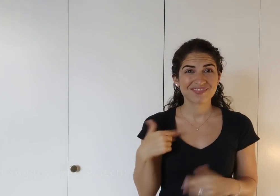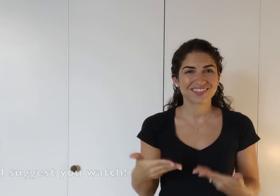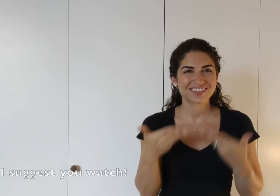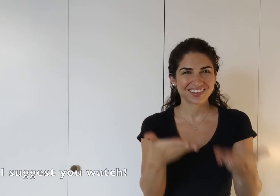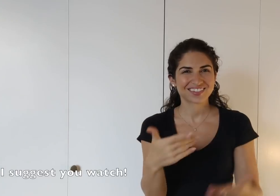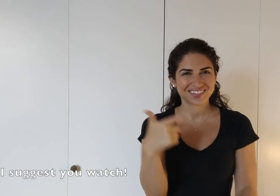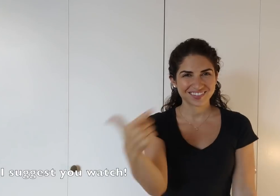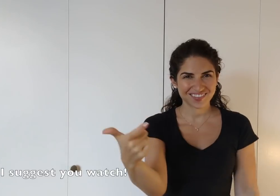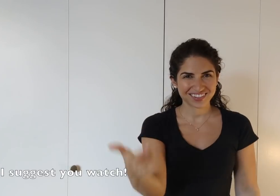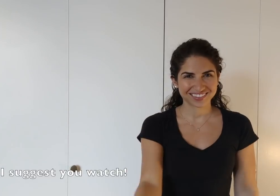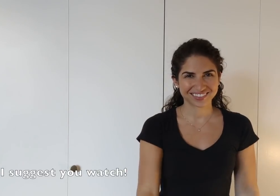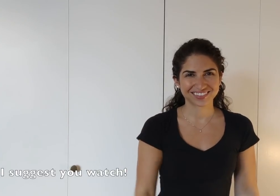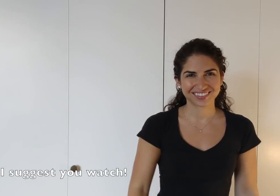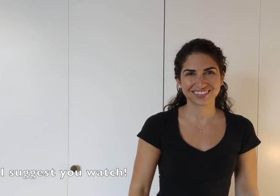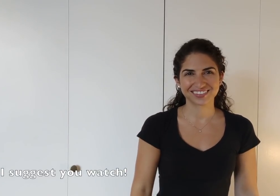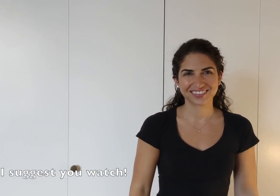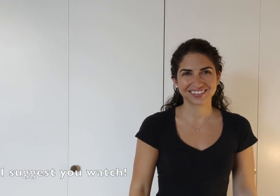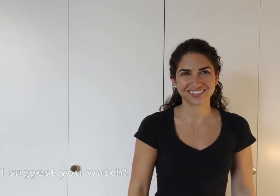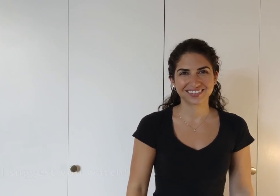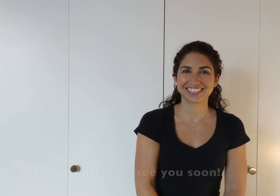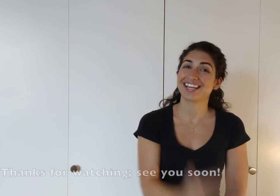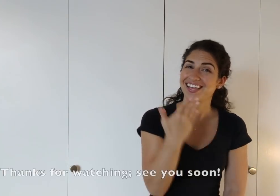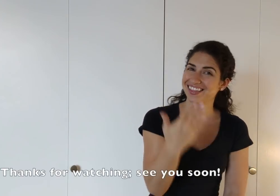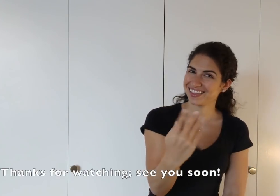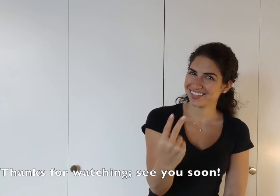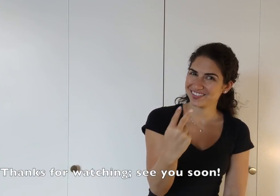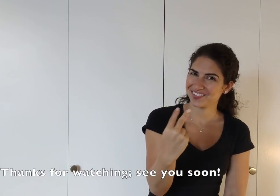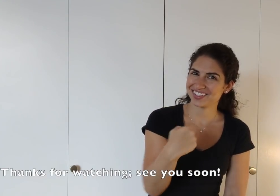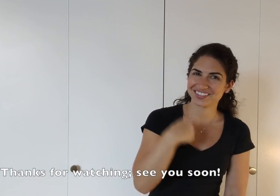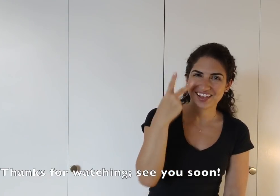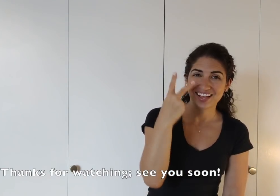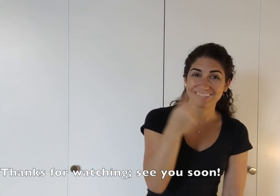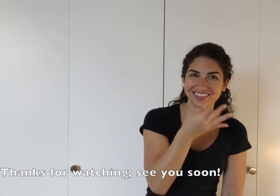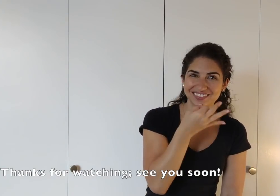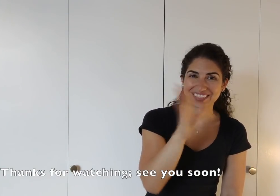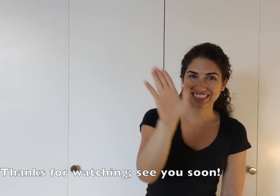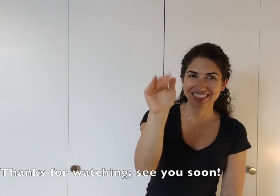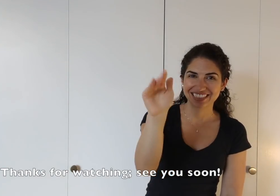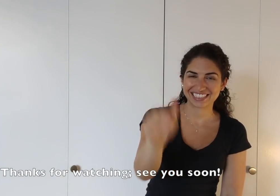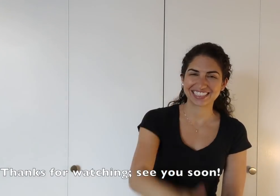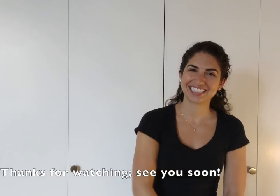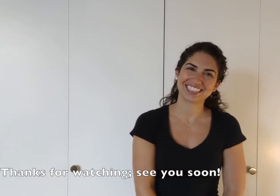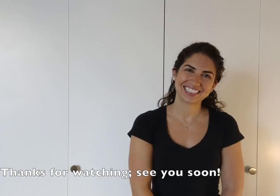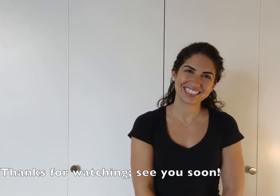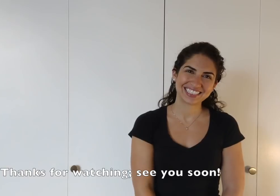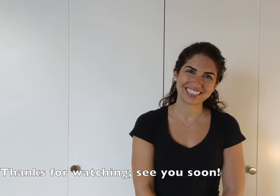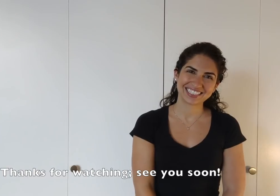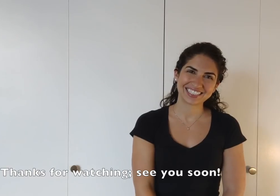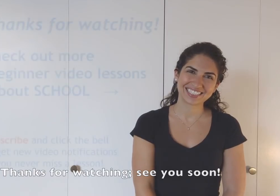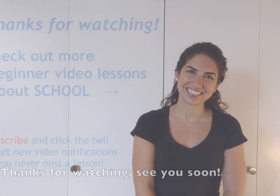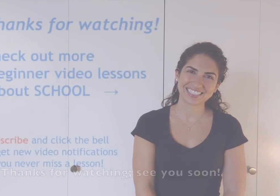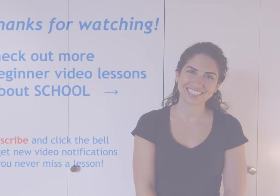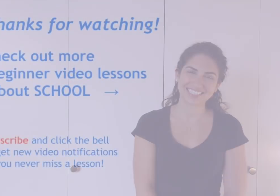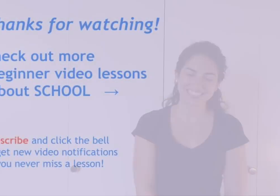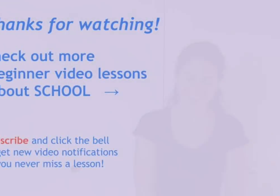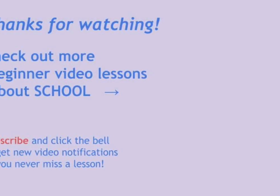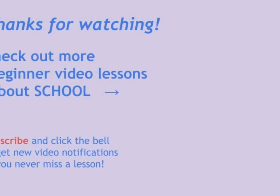so I suggest that you watch. Thanks for watching, and I'll see you soon! bye bye!